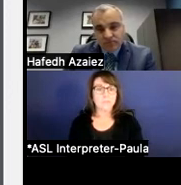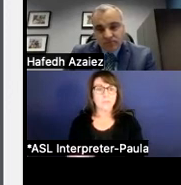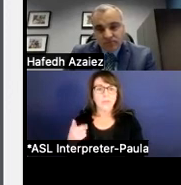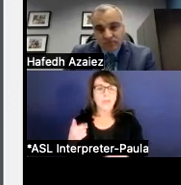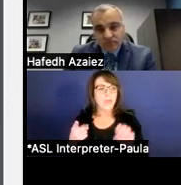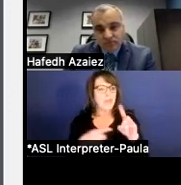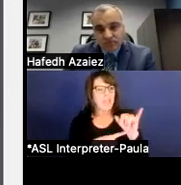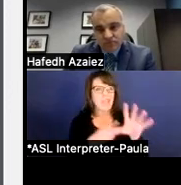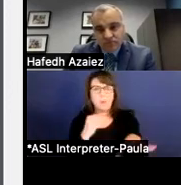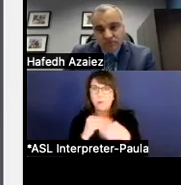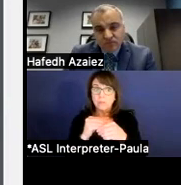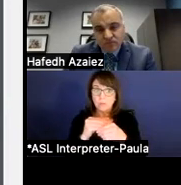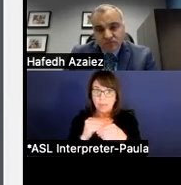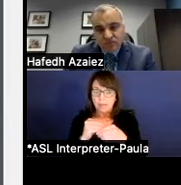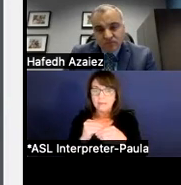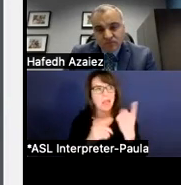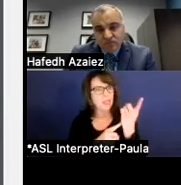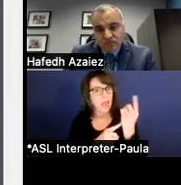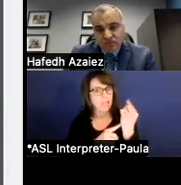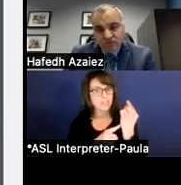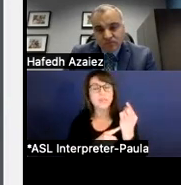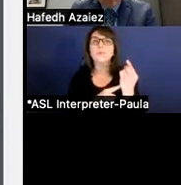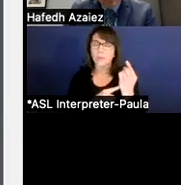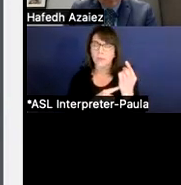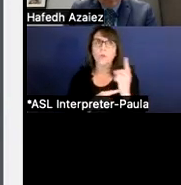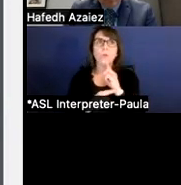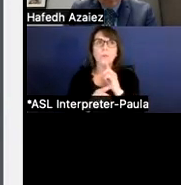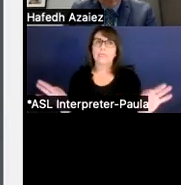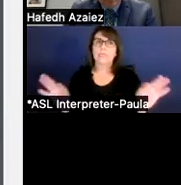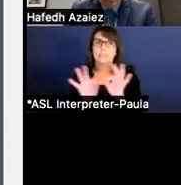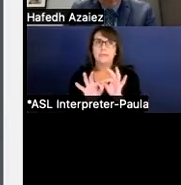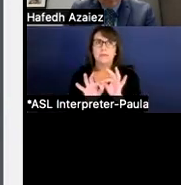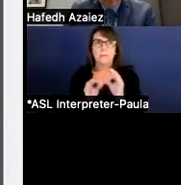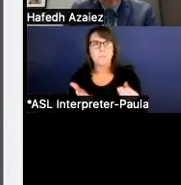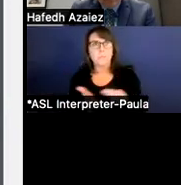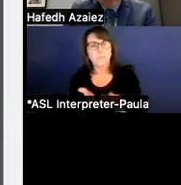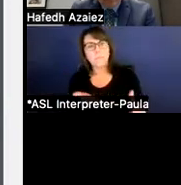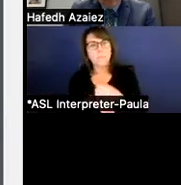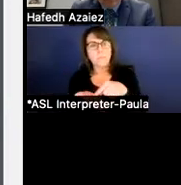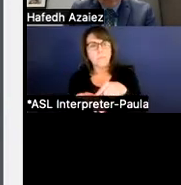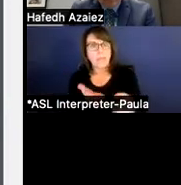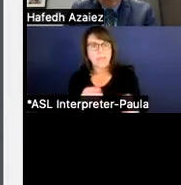we made a very significant compensation increase for all positions across our district.